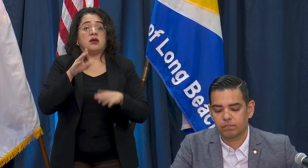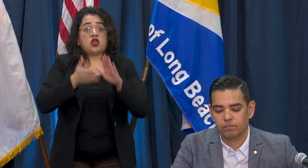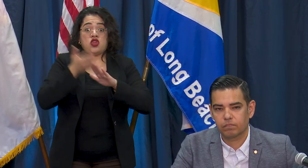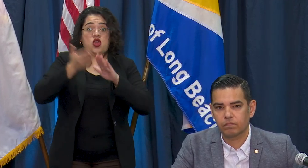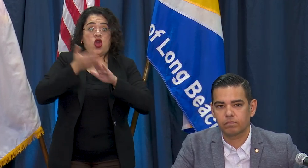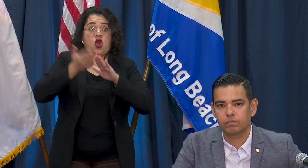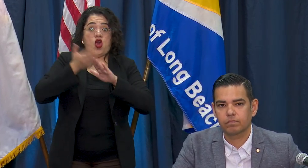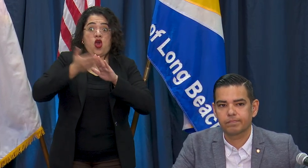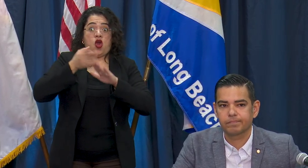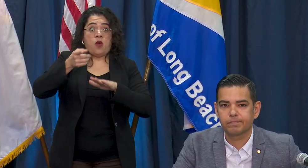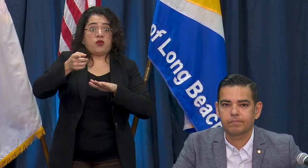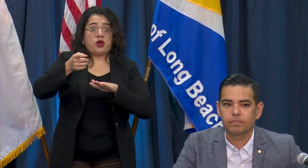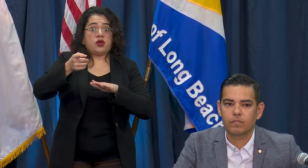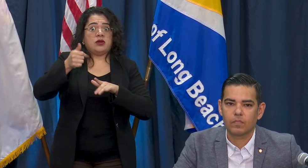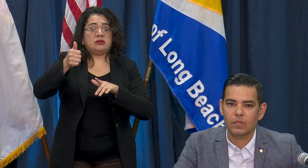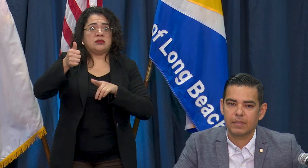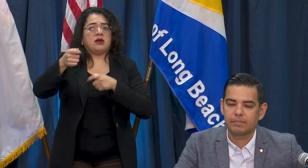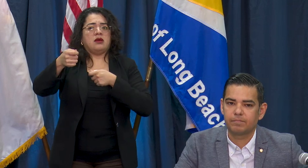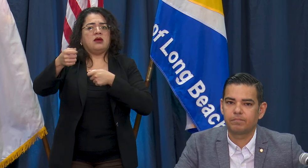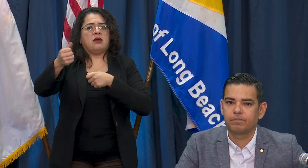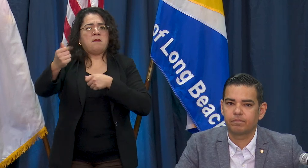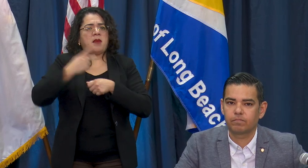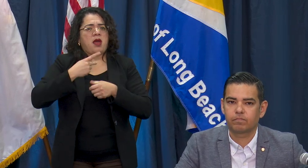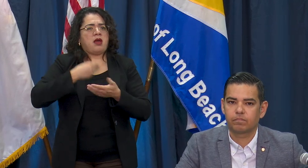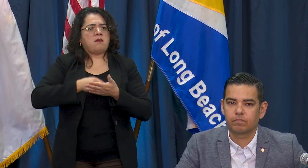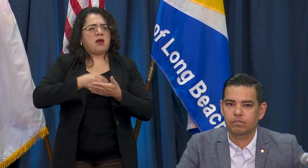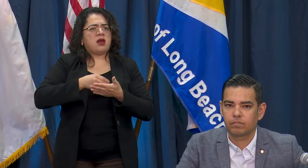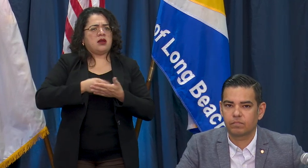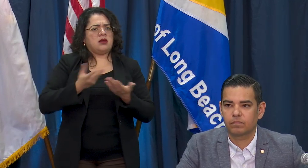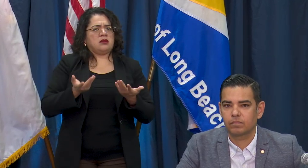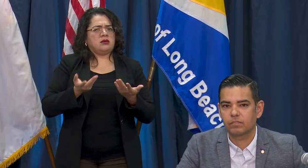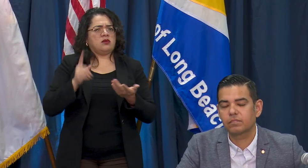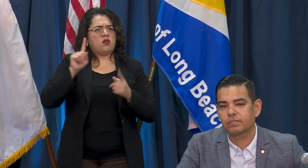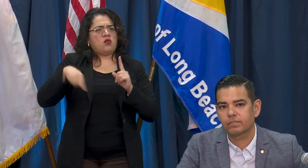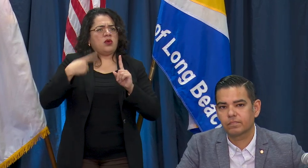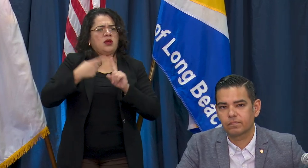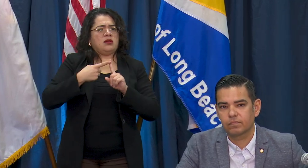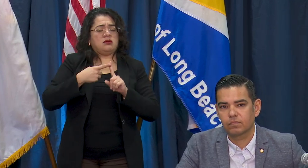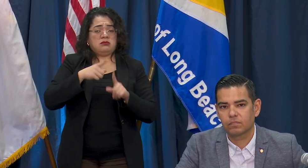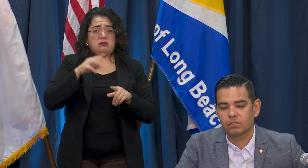Long Beach taxpayers for that cost. Does Mayor Garcia think that's fair and if so